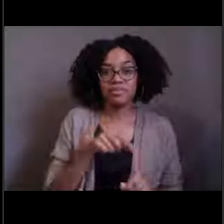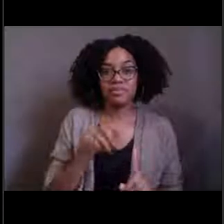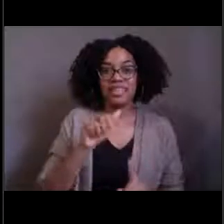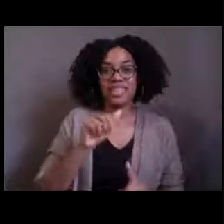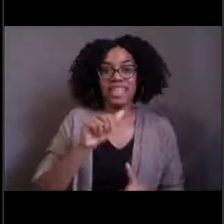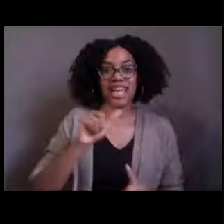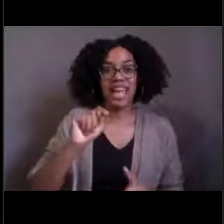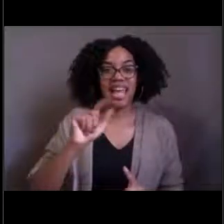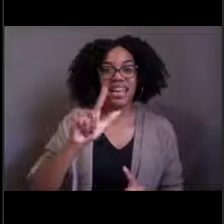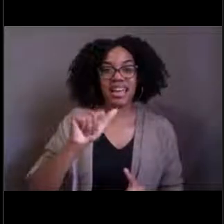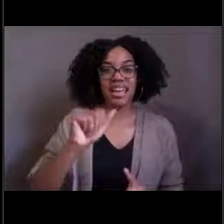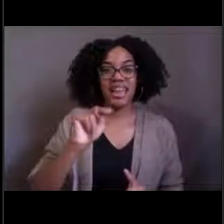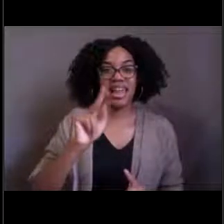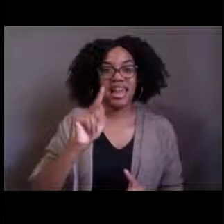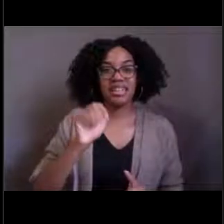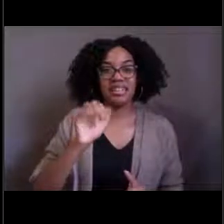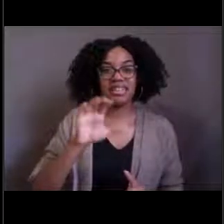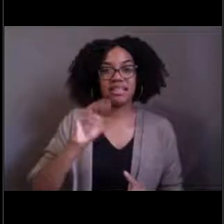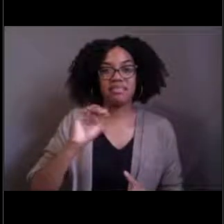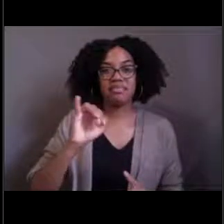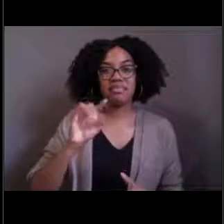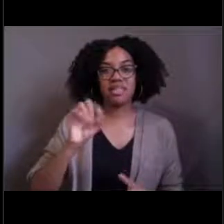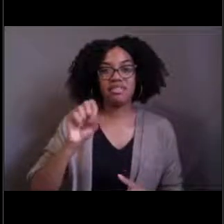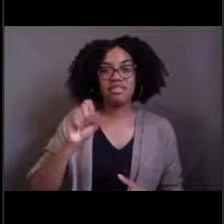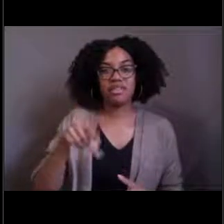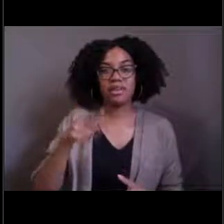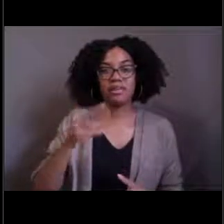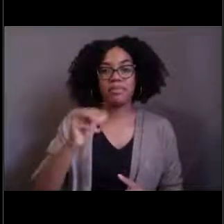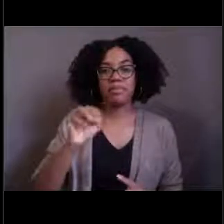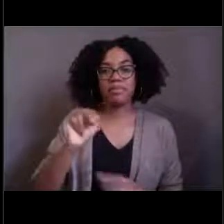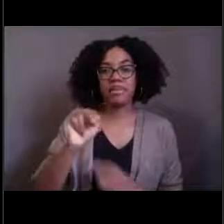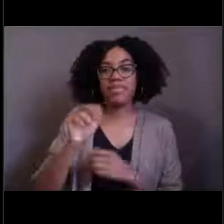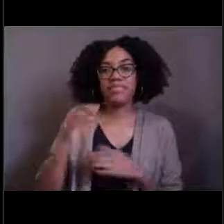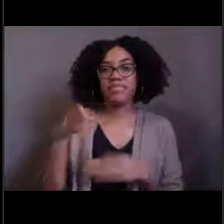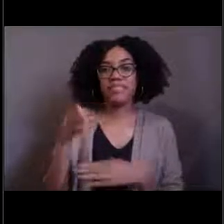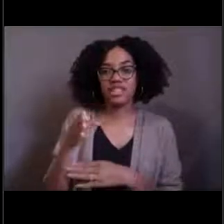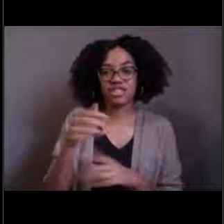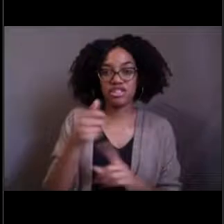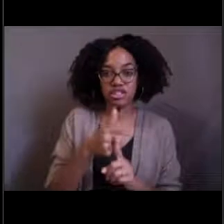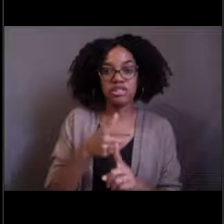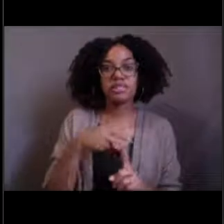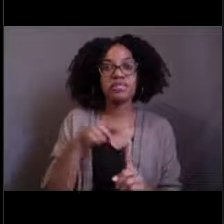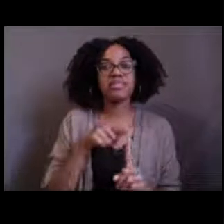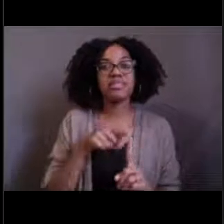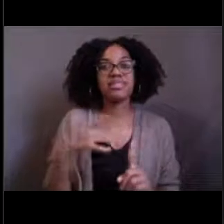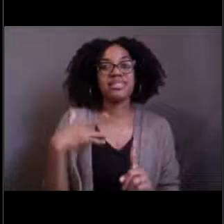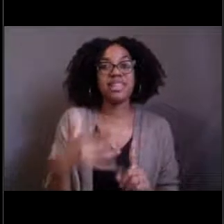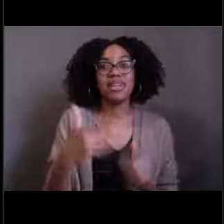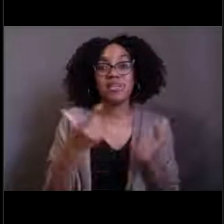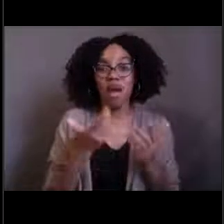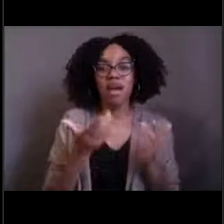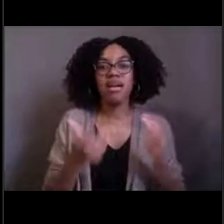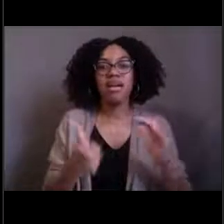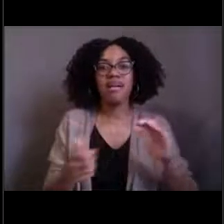and this type of animal is an ambush predator. So this means that they hide and they wait for prey.